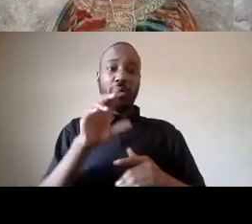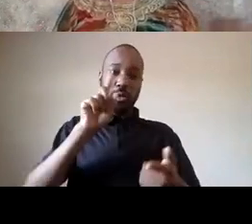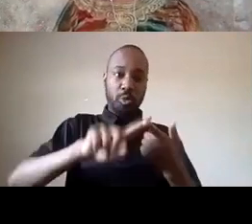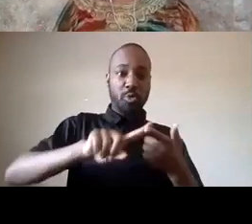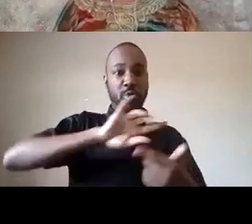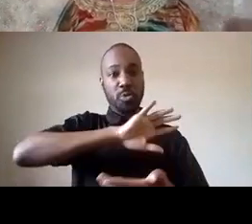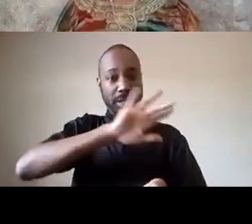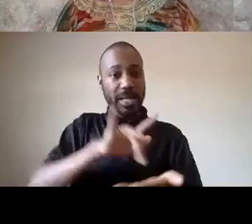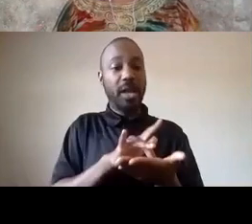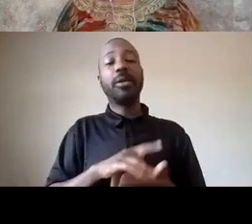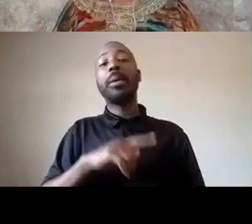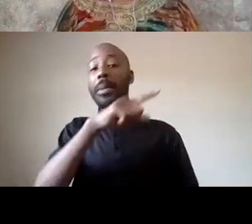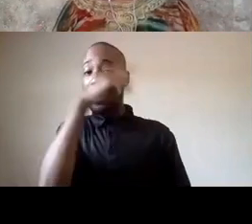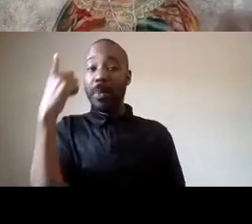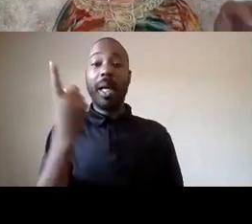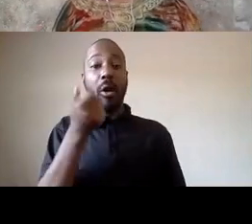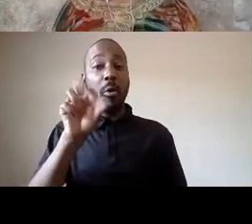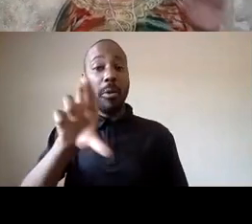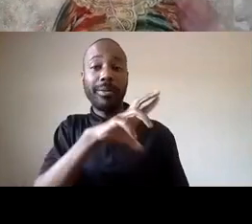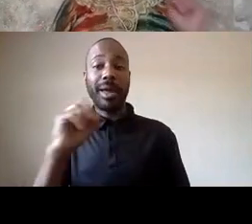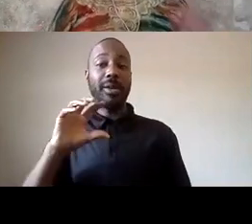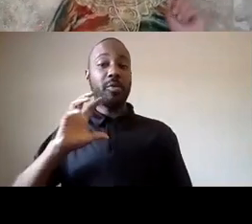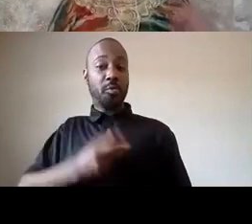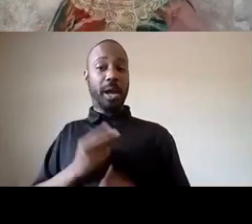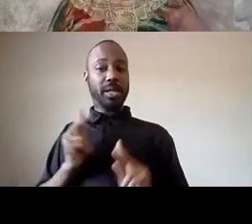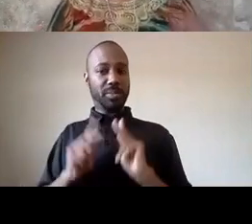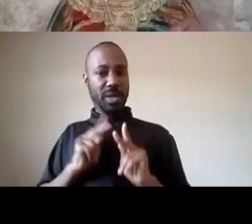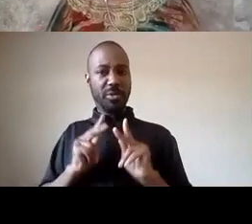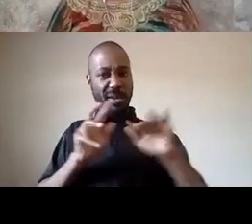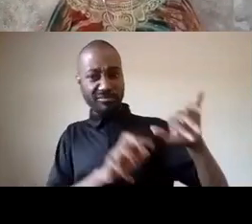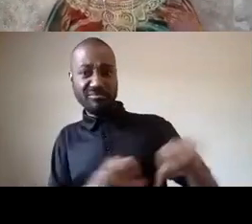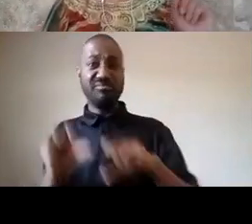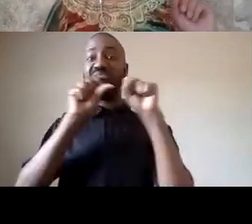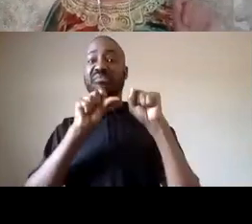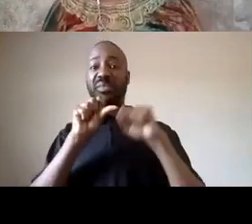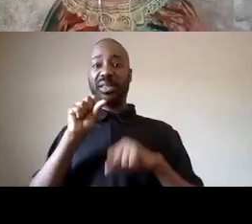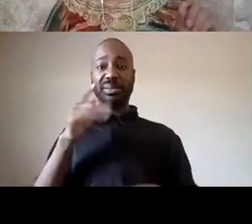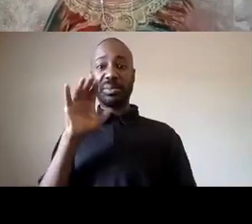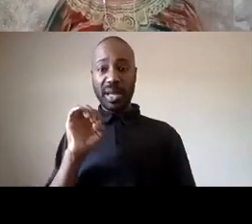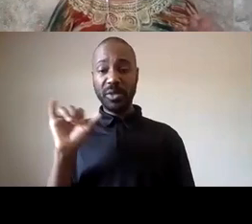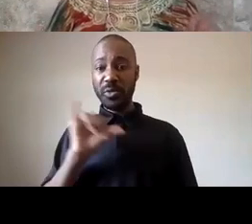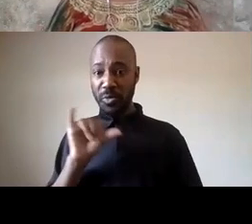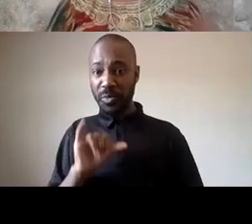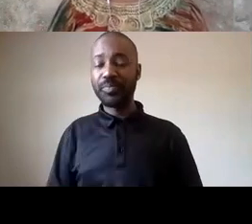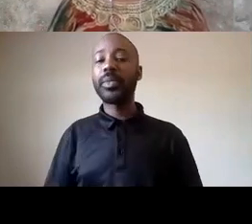have taken up stage the way that we've been able to do that is that we enter the movement as our whole